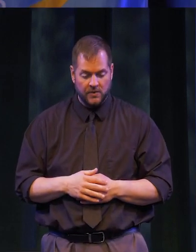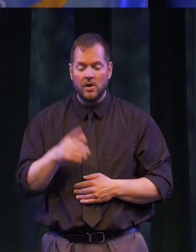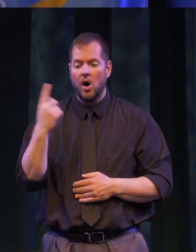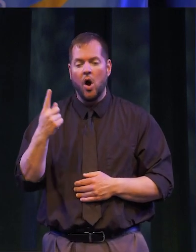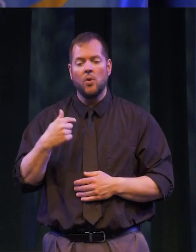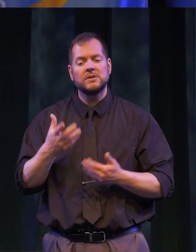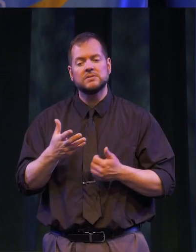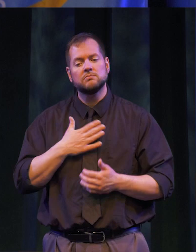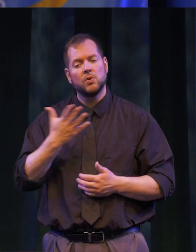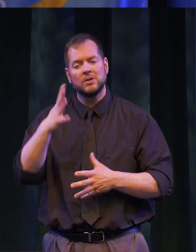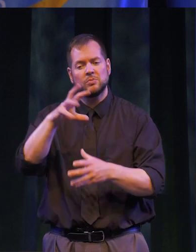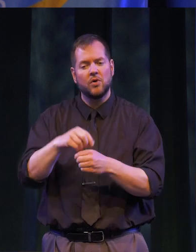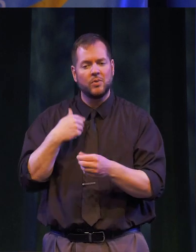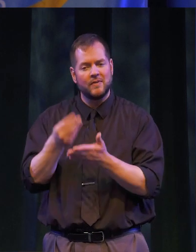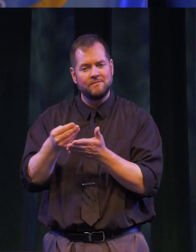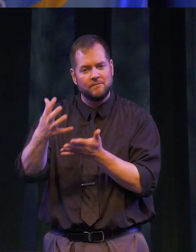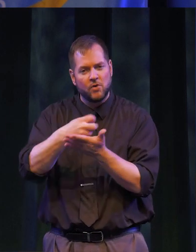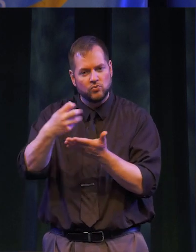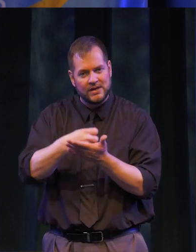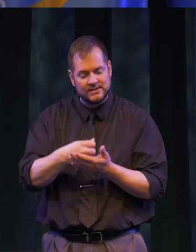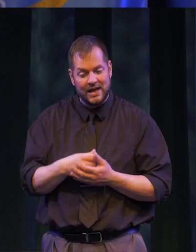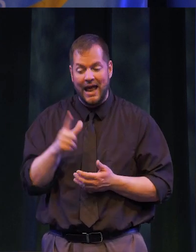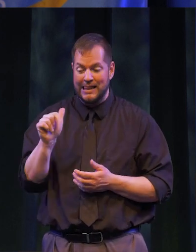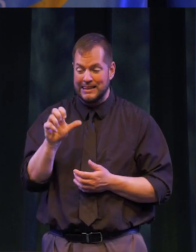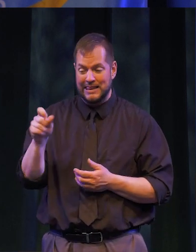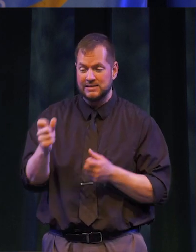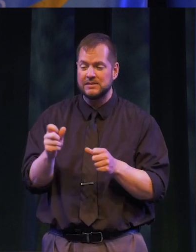ALWAYS WILLING TO STEP UP TO LEADERSHIP FUNDRAISING ROLES WHEN ASKED, LES WAS ACTIVELY INVOLVED